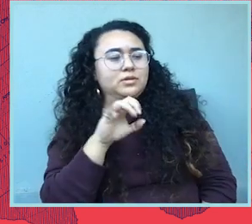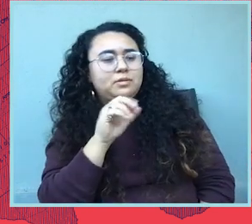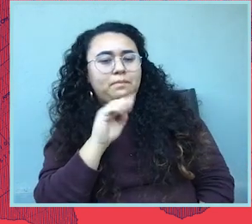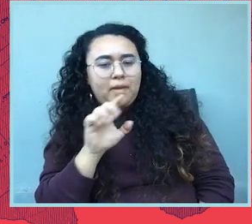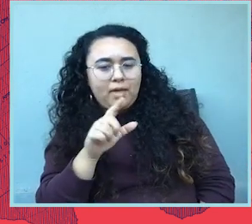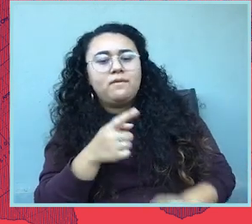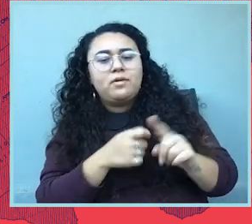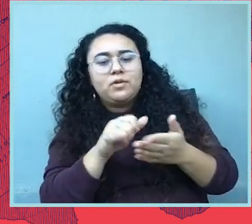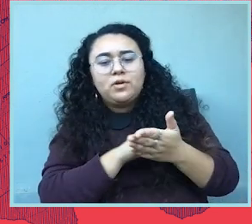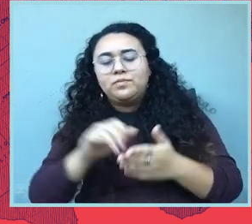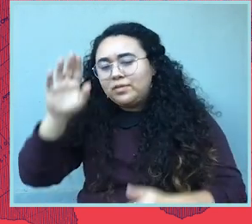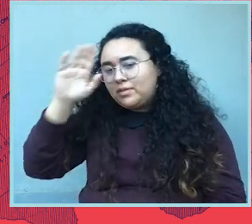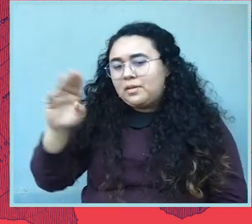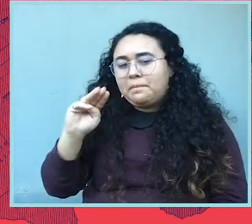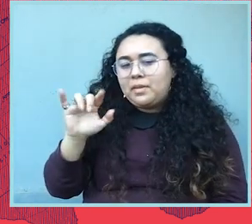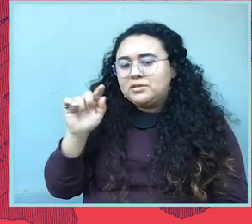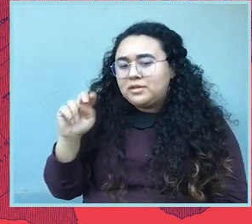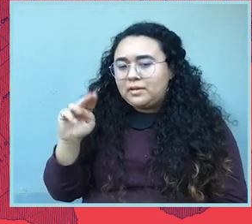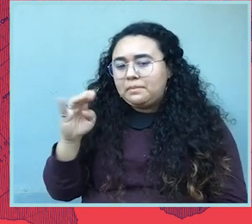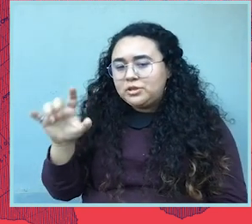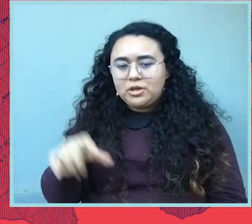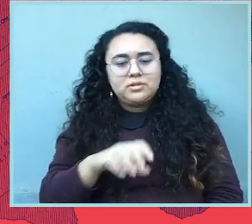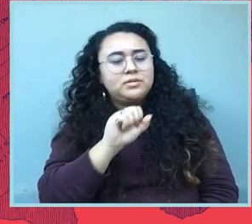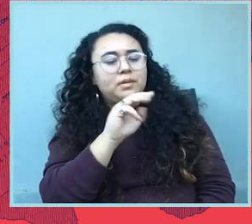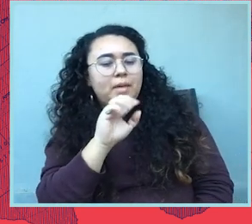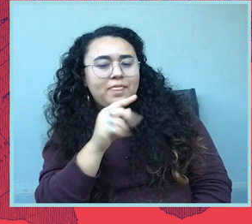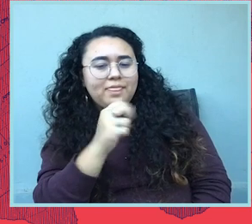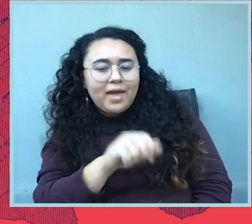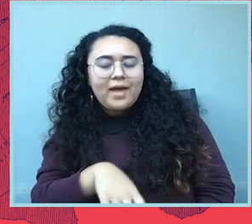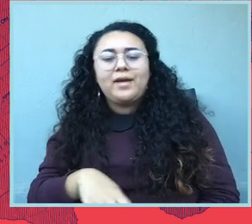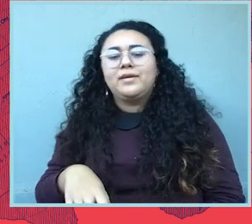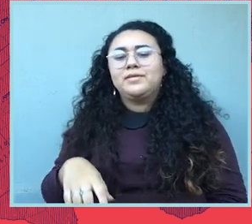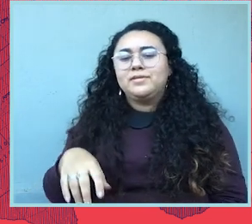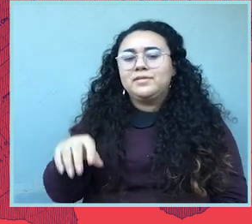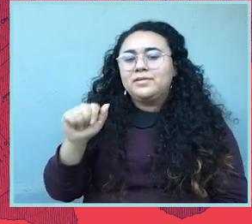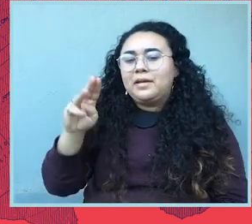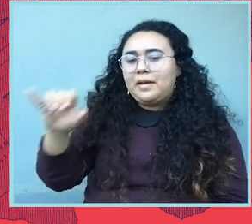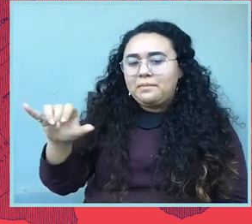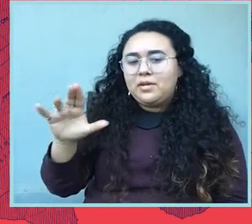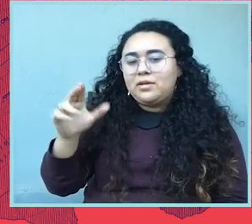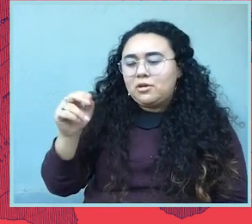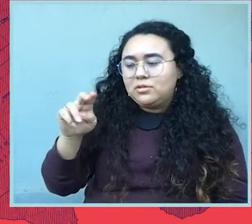My name is Frank and I'm from Powdersville, Michigan. My name is Isabel from New York, New York. Hello, my name is Milton Mitchell.